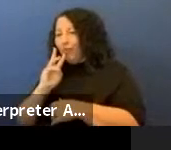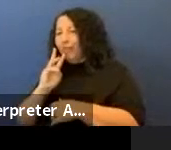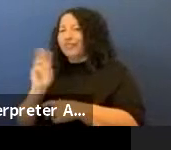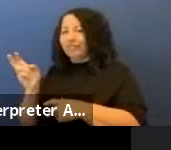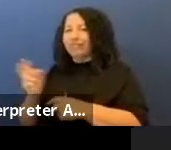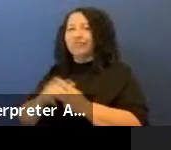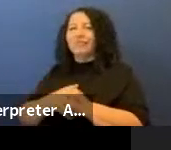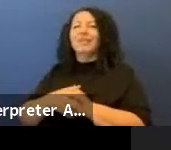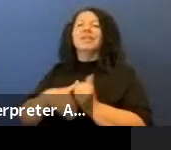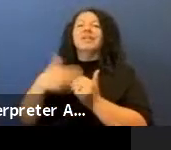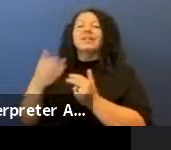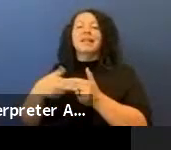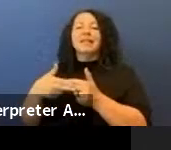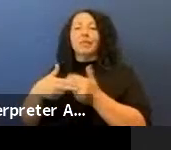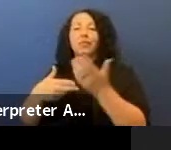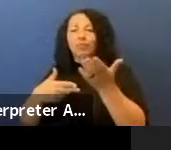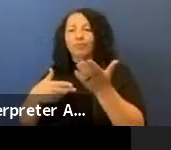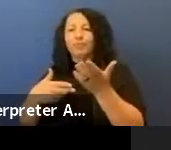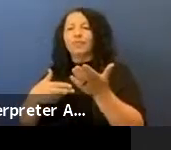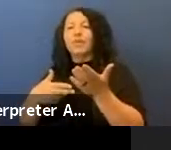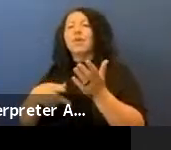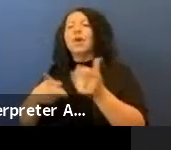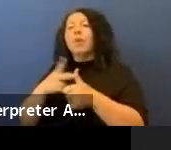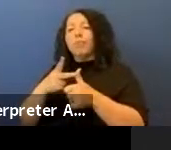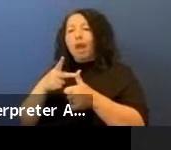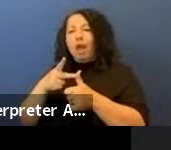On the next image is the primary prints, this is